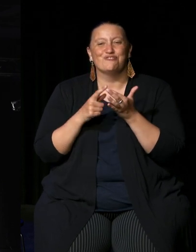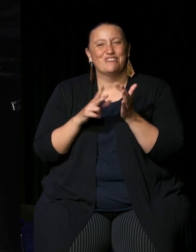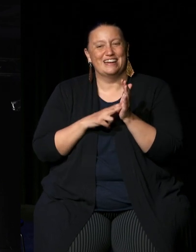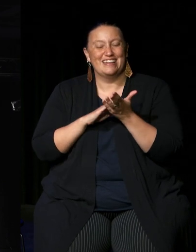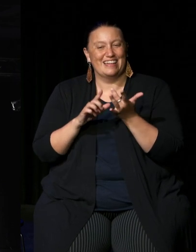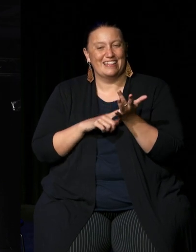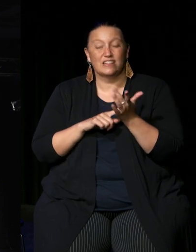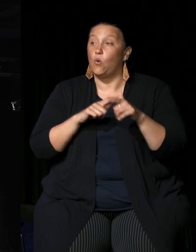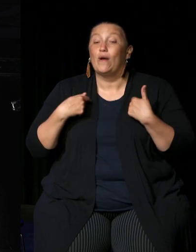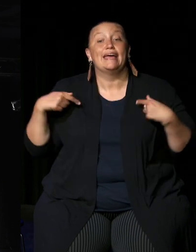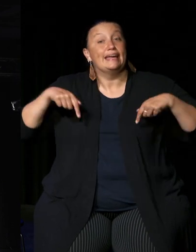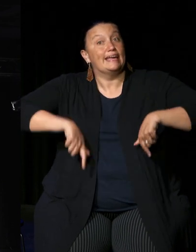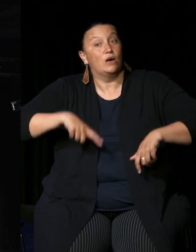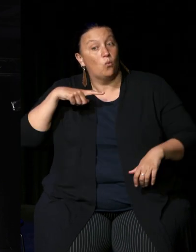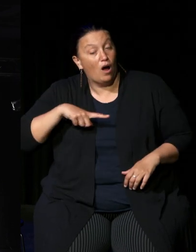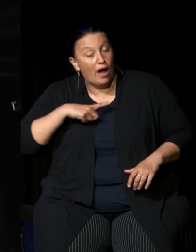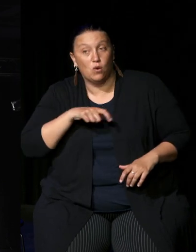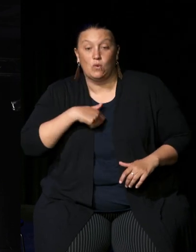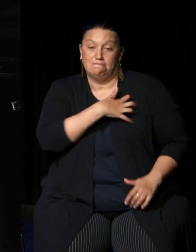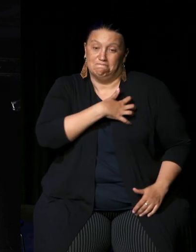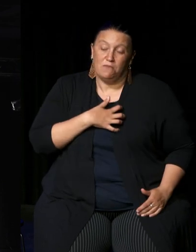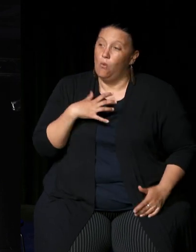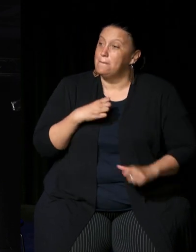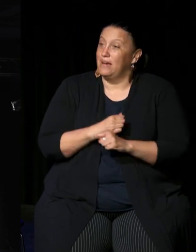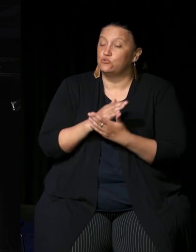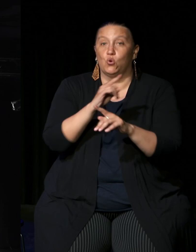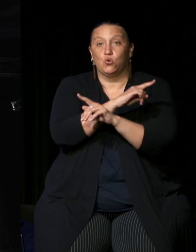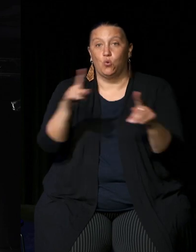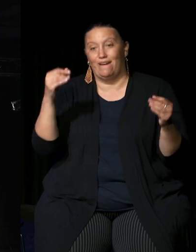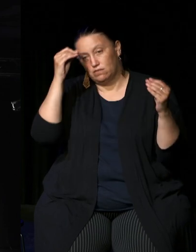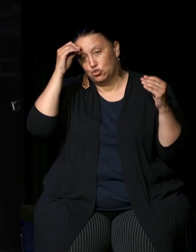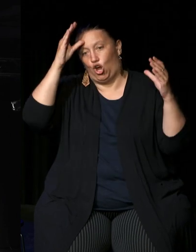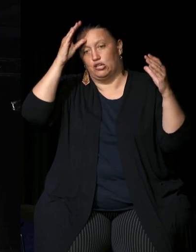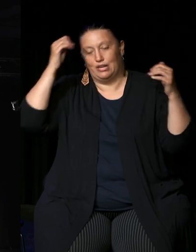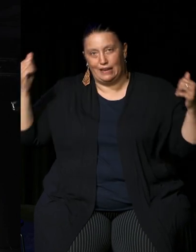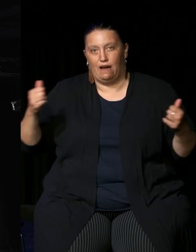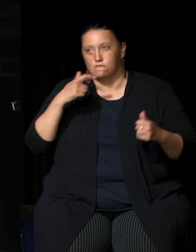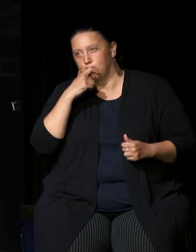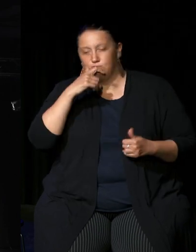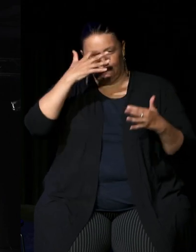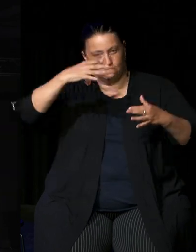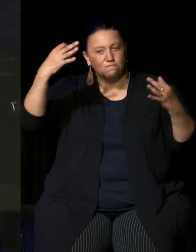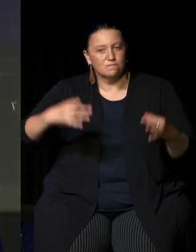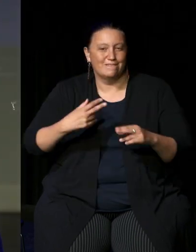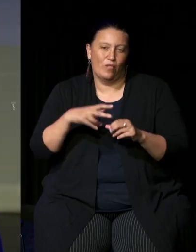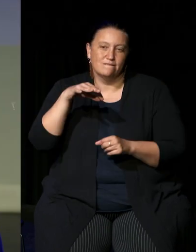to ensuring that people are well equipped to determine their vote I will certainly be voting